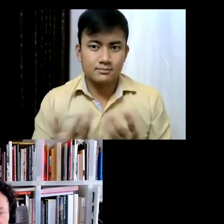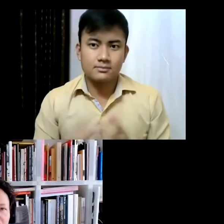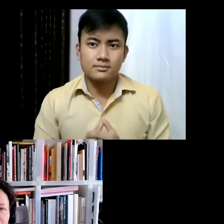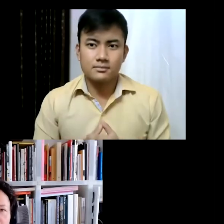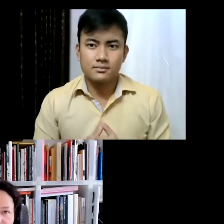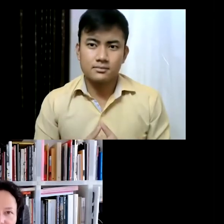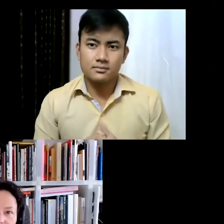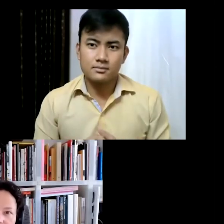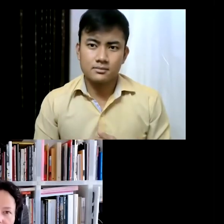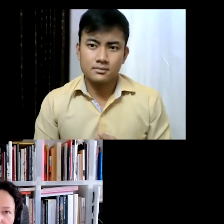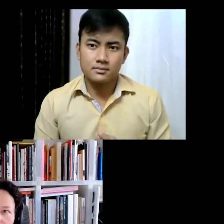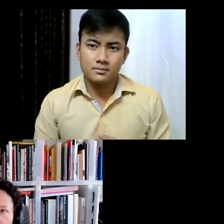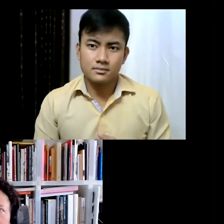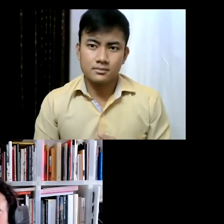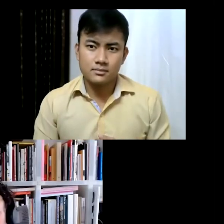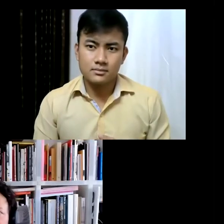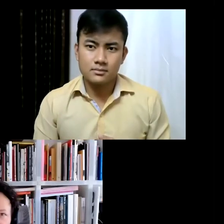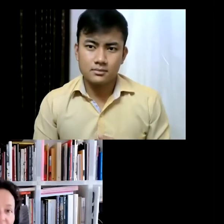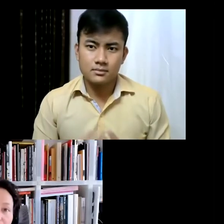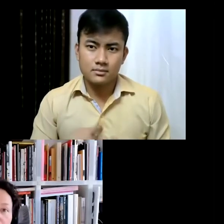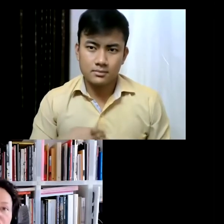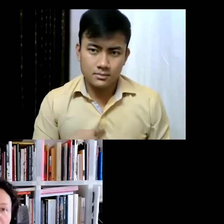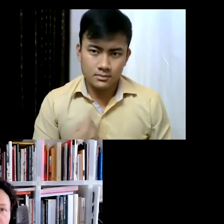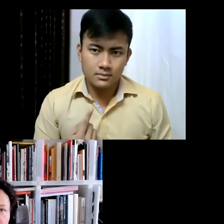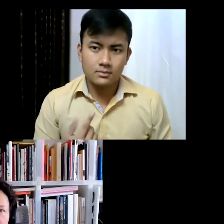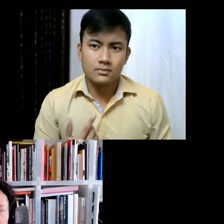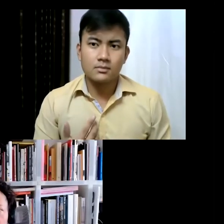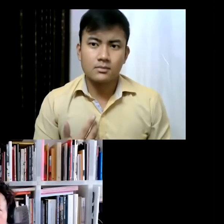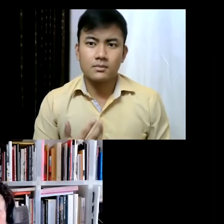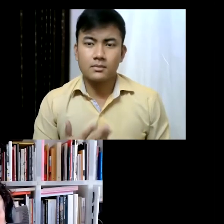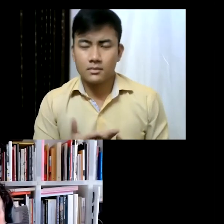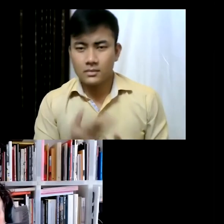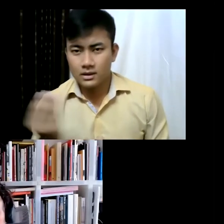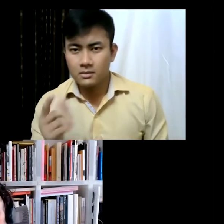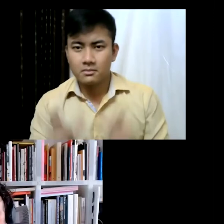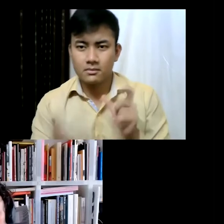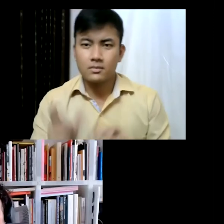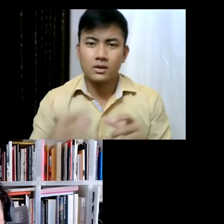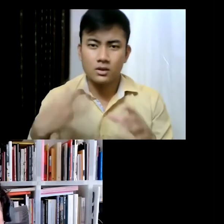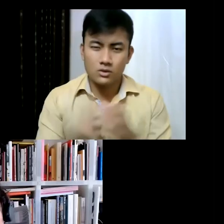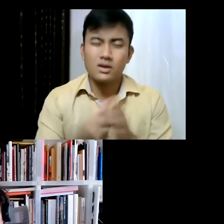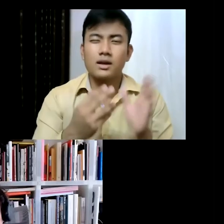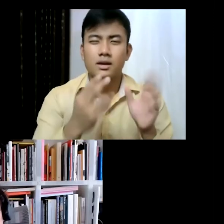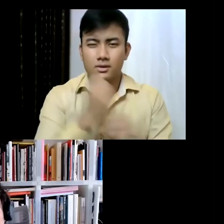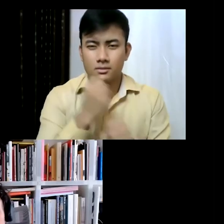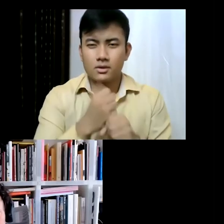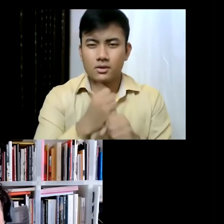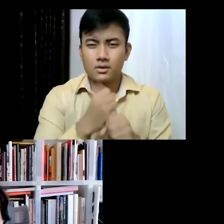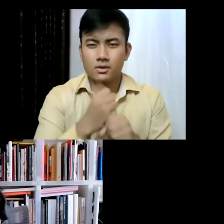I don't just want to work with artists that have a commercial representation, which of course and